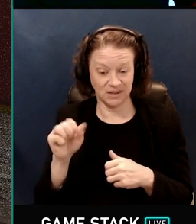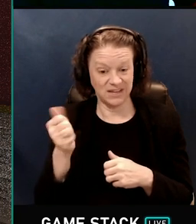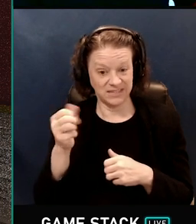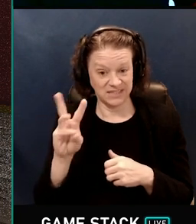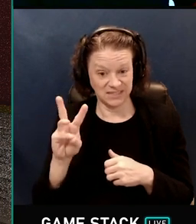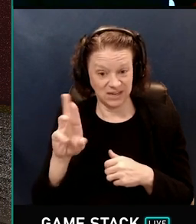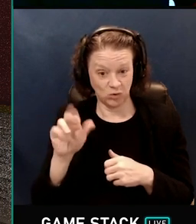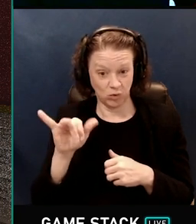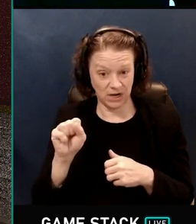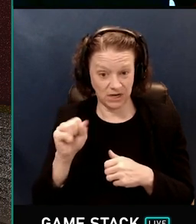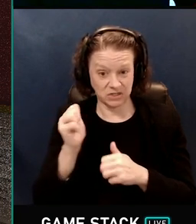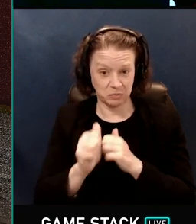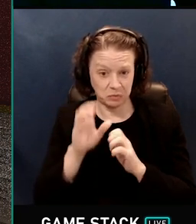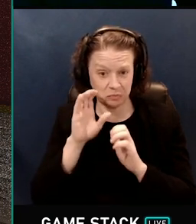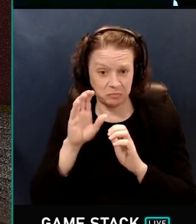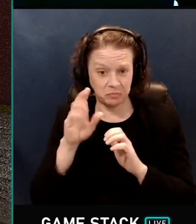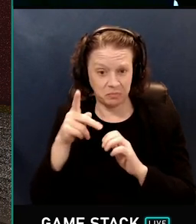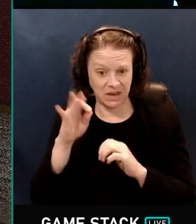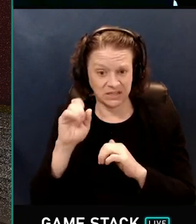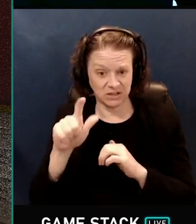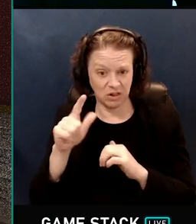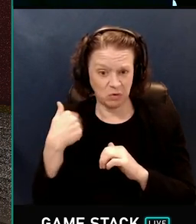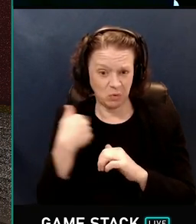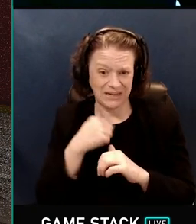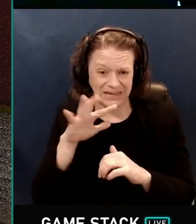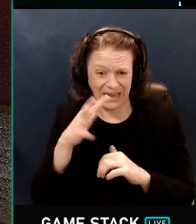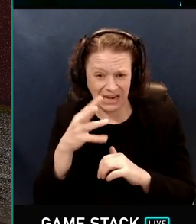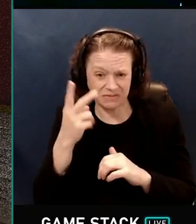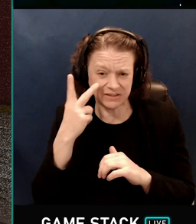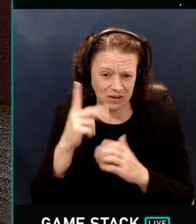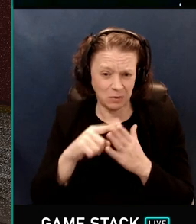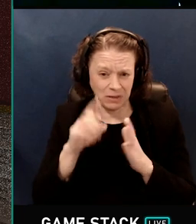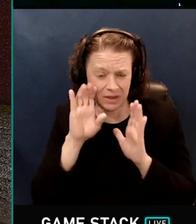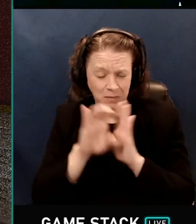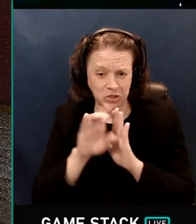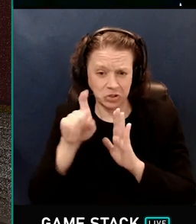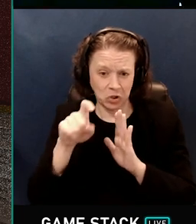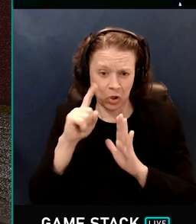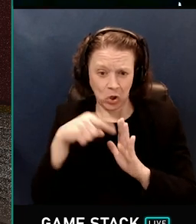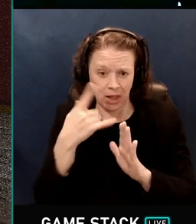see what the image would look like if we squint a little bit, but it's still very noisy.